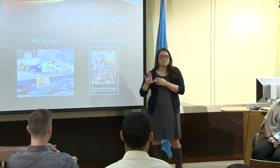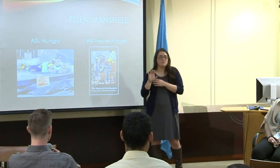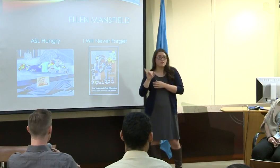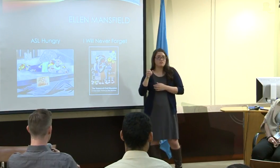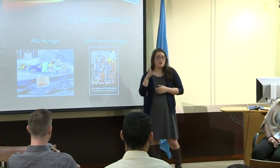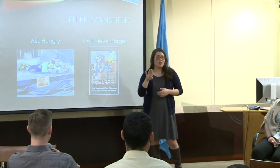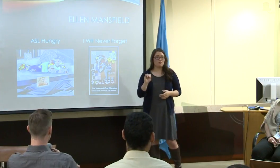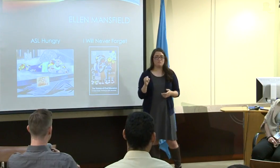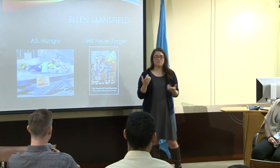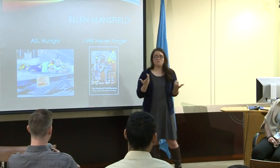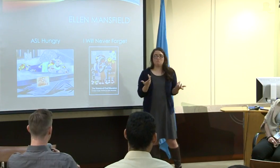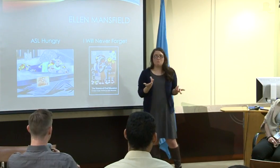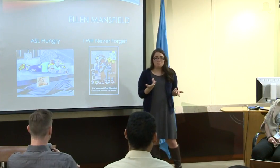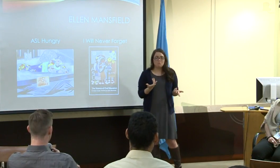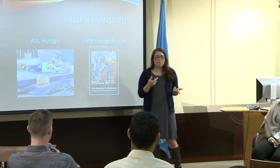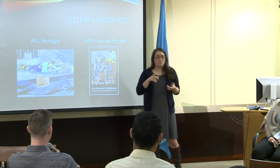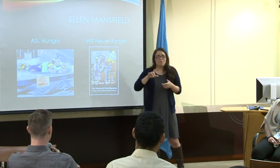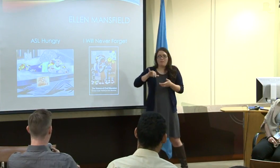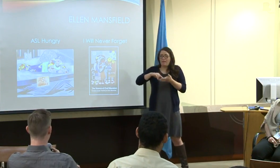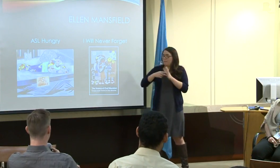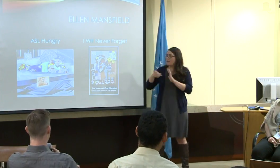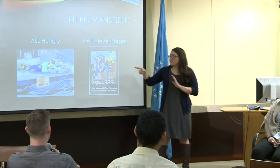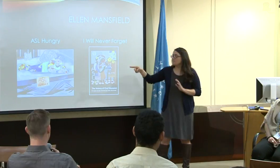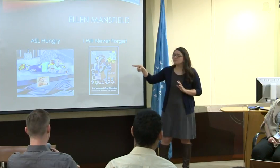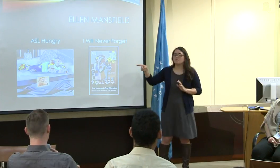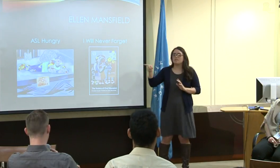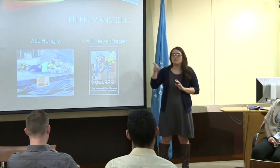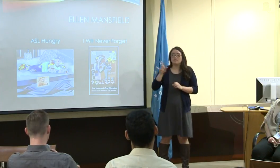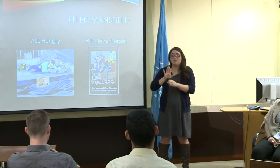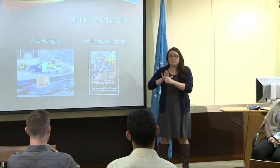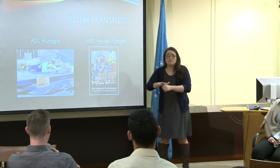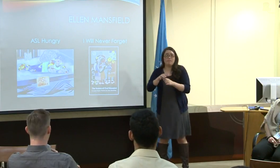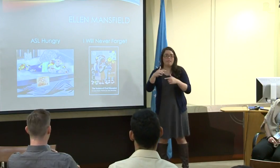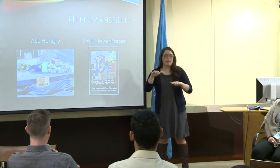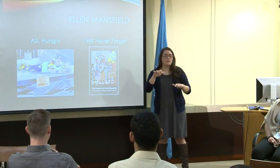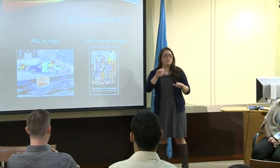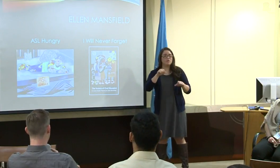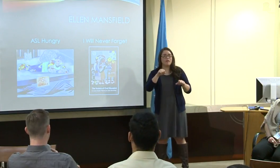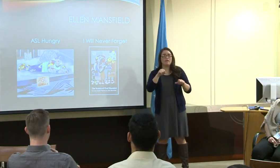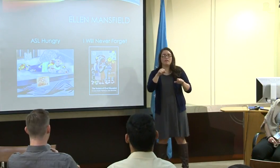So you see how it's affecting getting jobs, how it's affects everything.